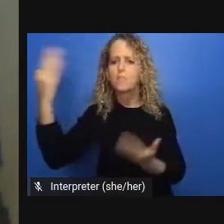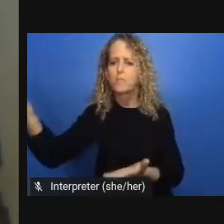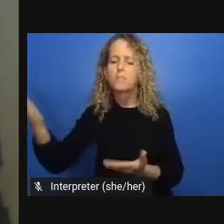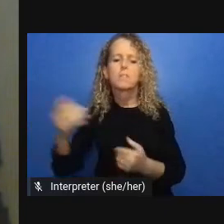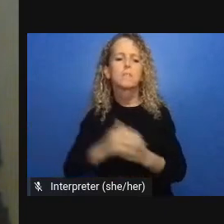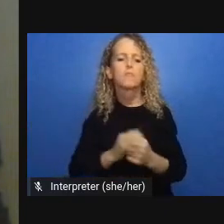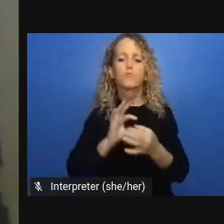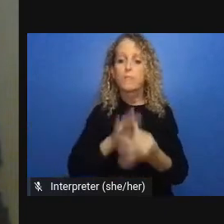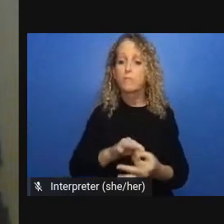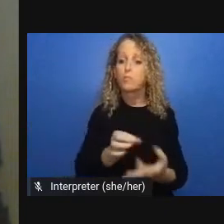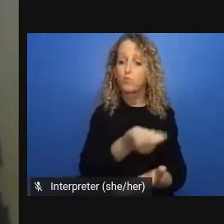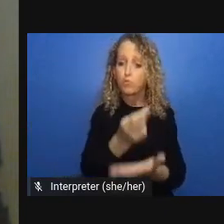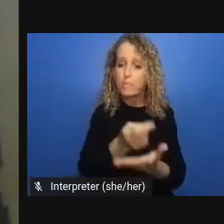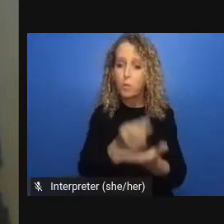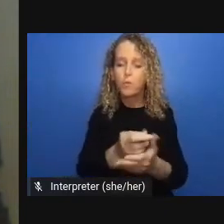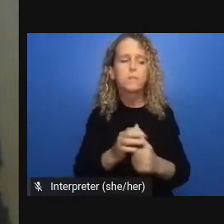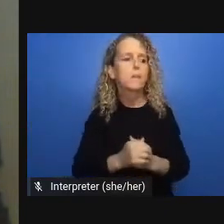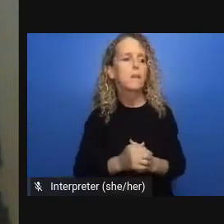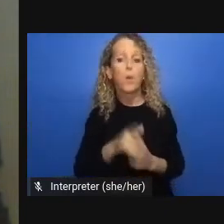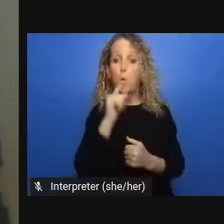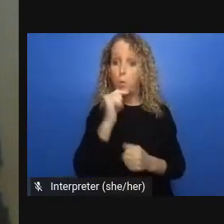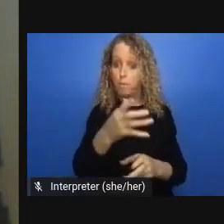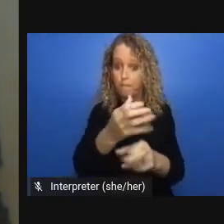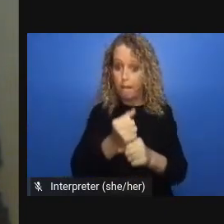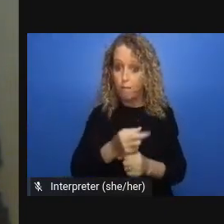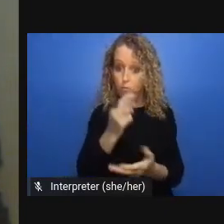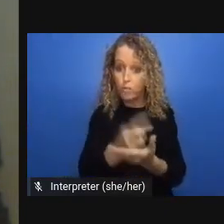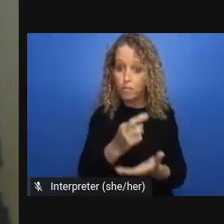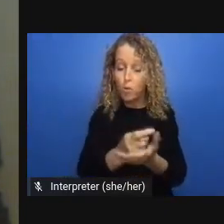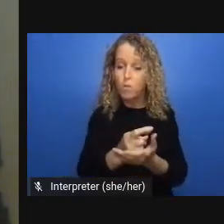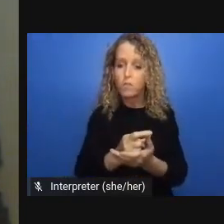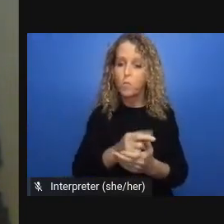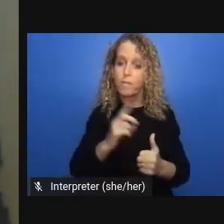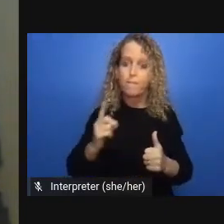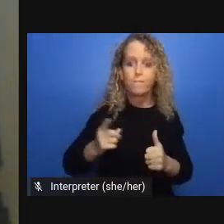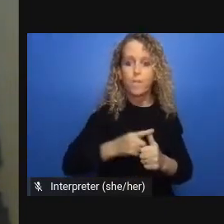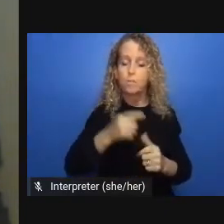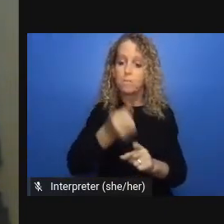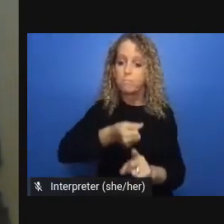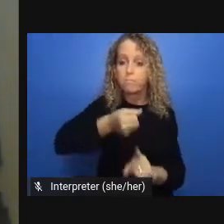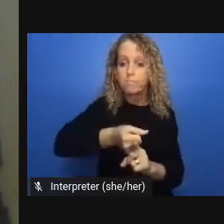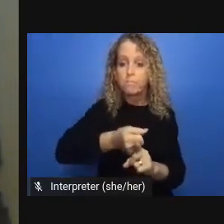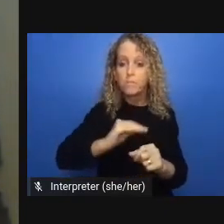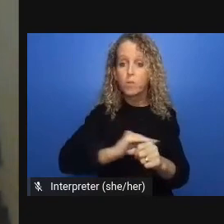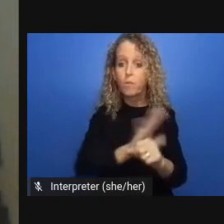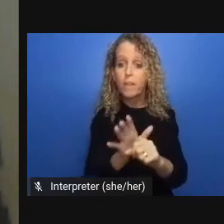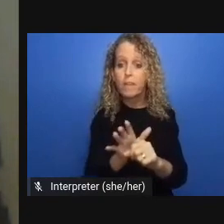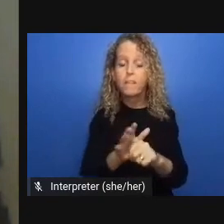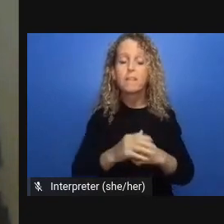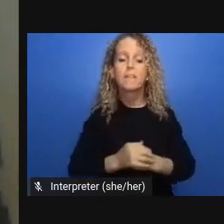with ideologies of just desserts and protection from violence these were cues that we took in